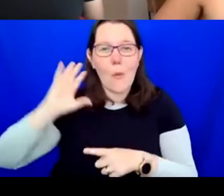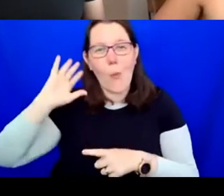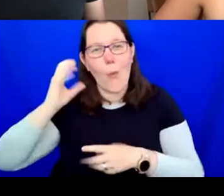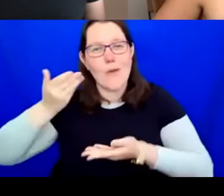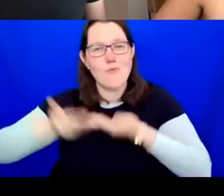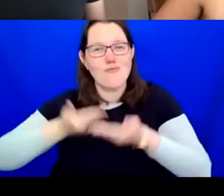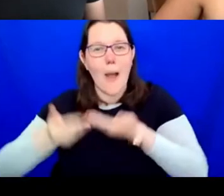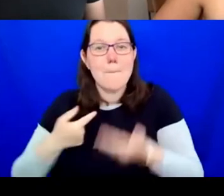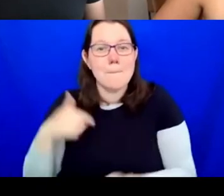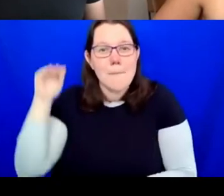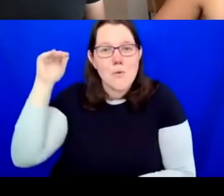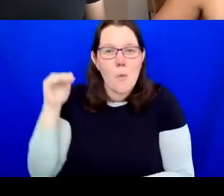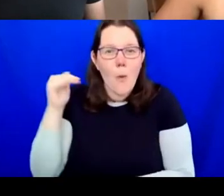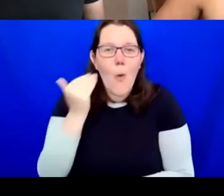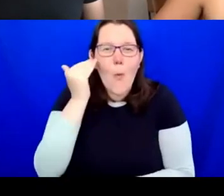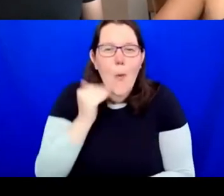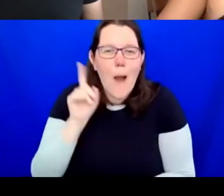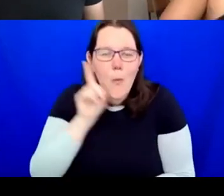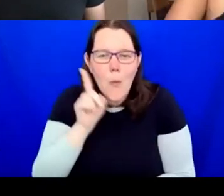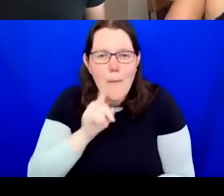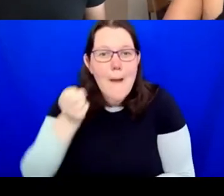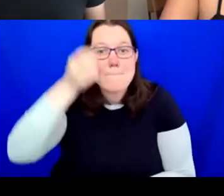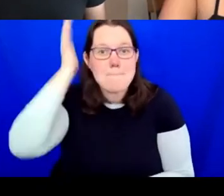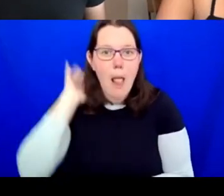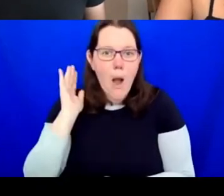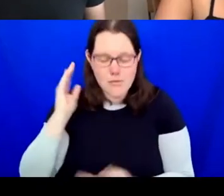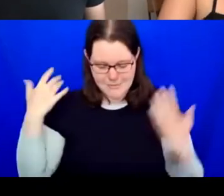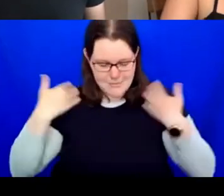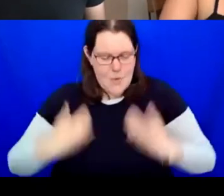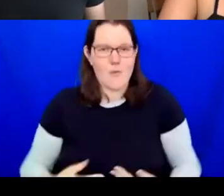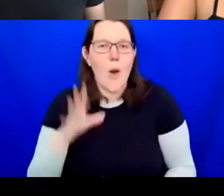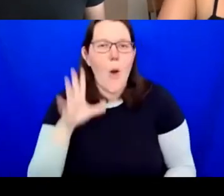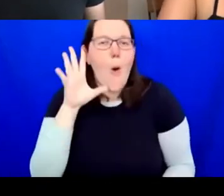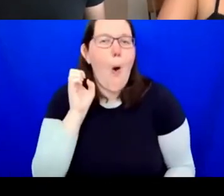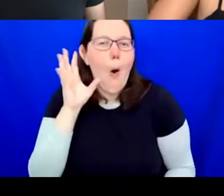woman with blonde hair and a fabulously orange cotton top that I'm wearing today.